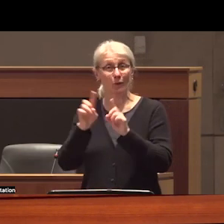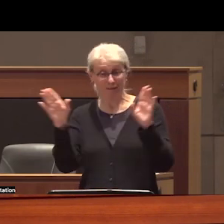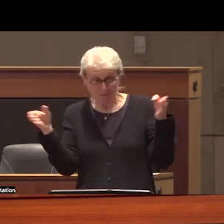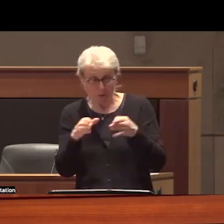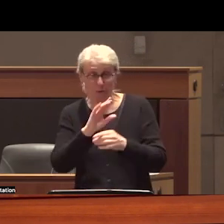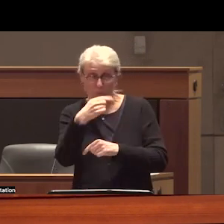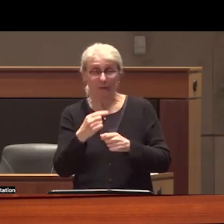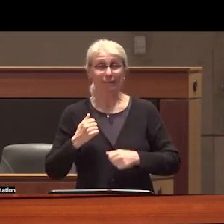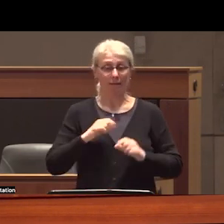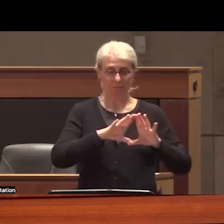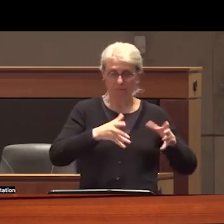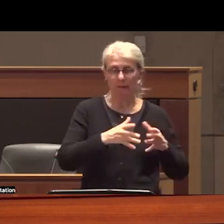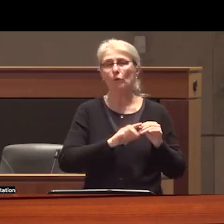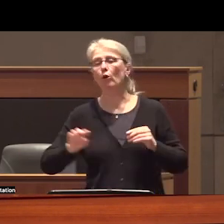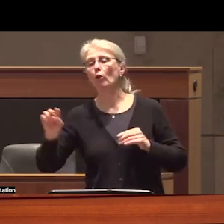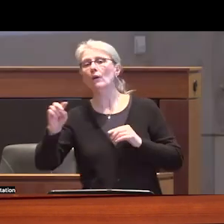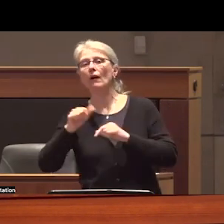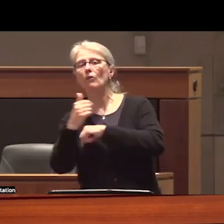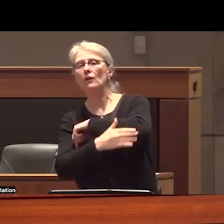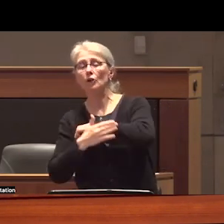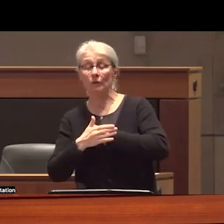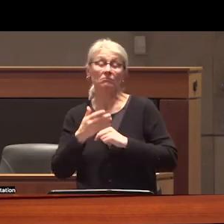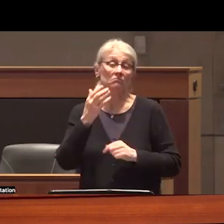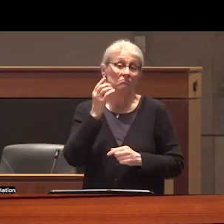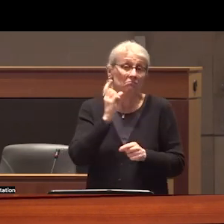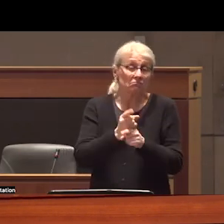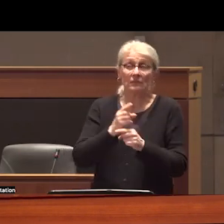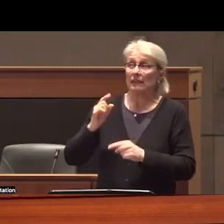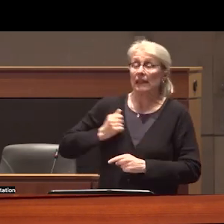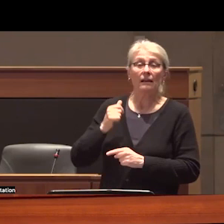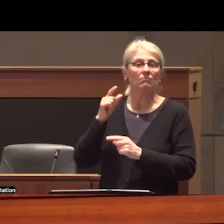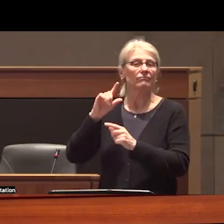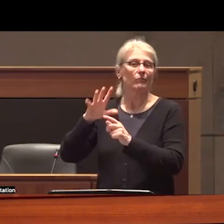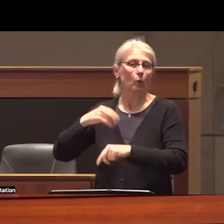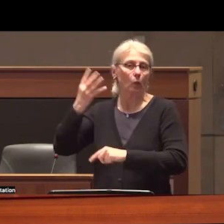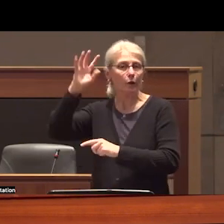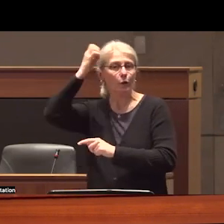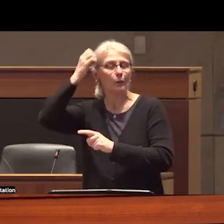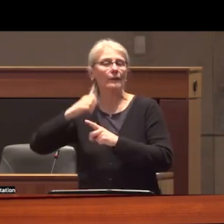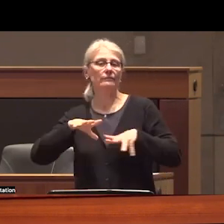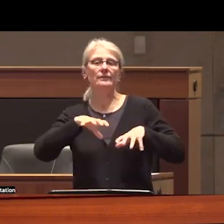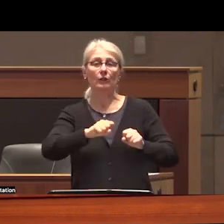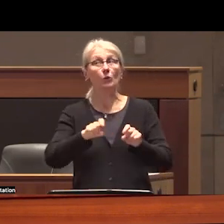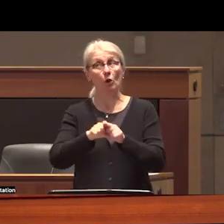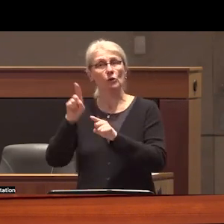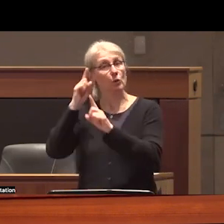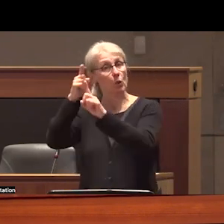borders Canada is a settler Colonial Nation but it has also become an imperial one some of you